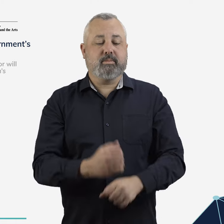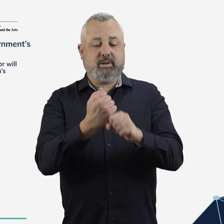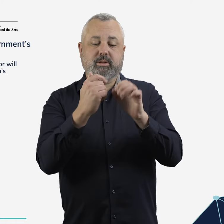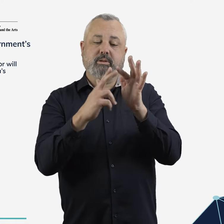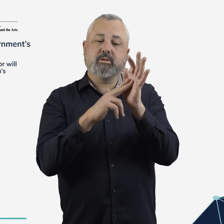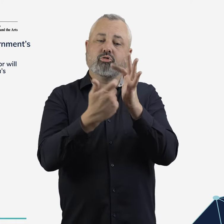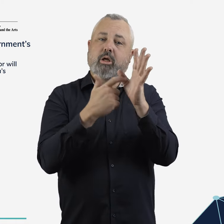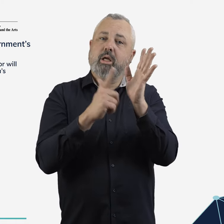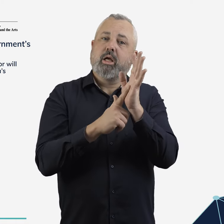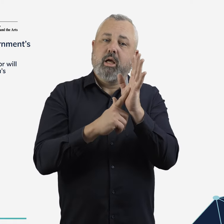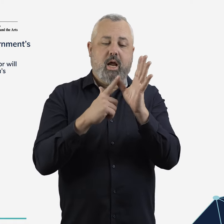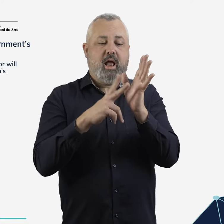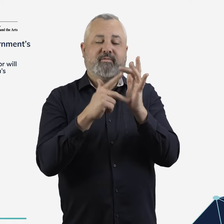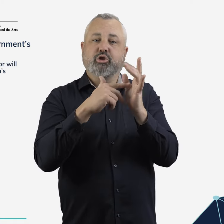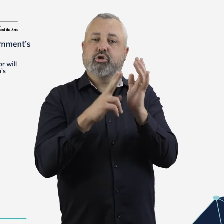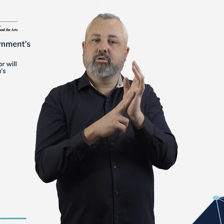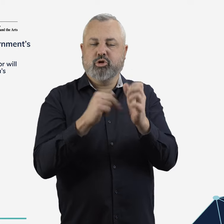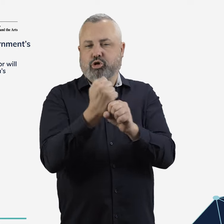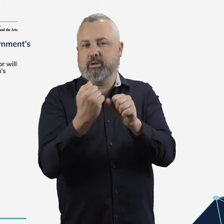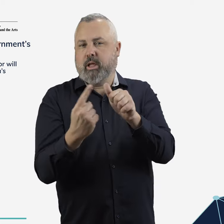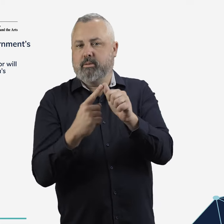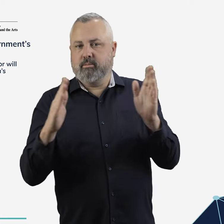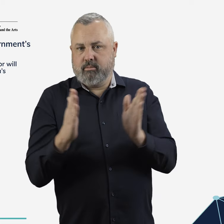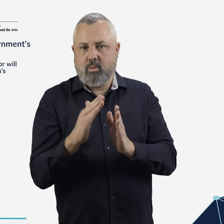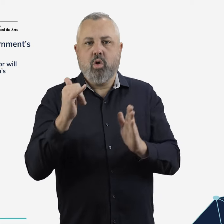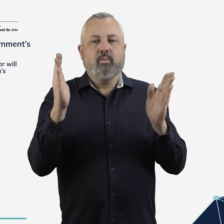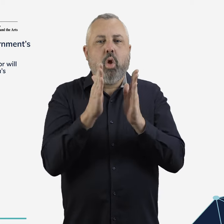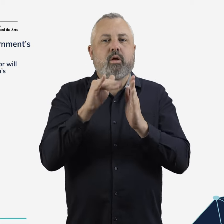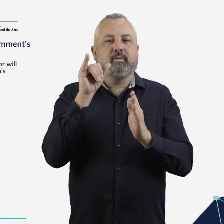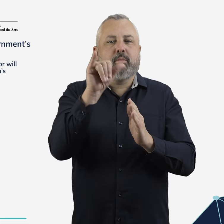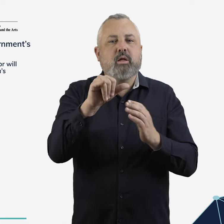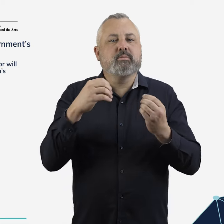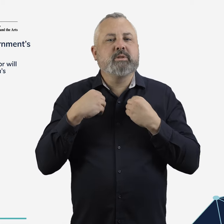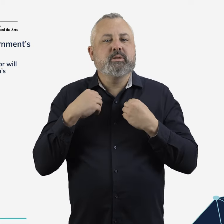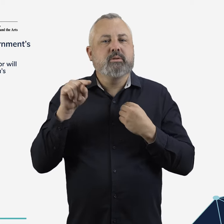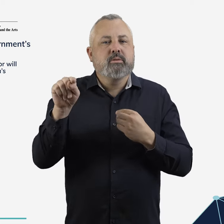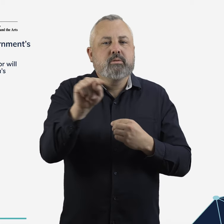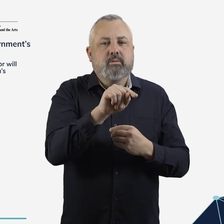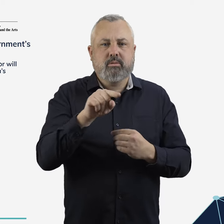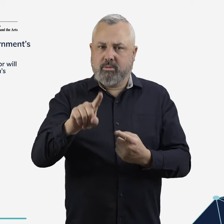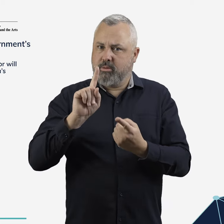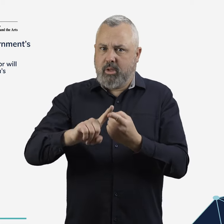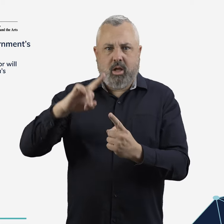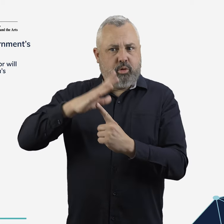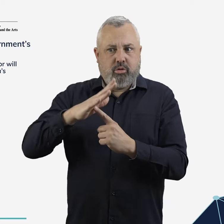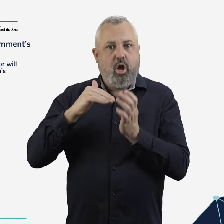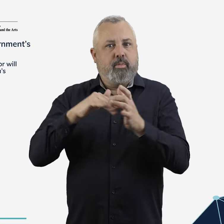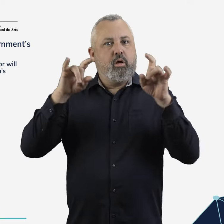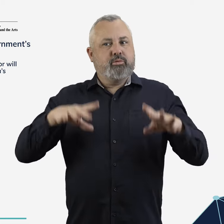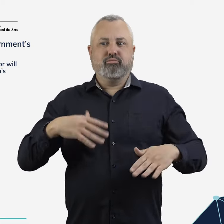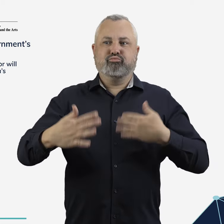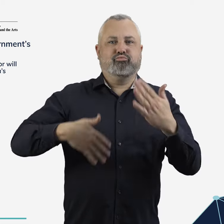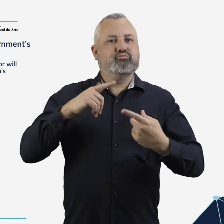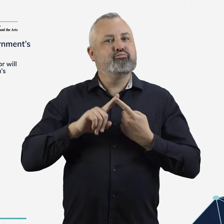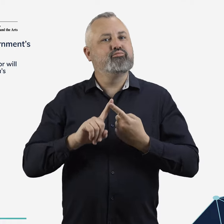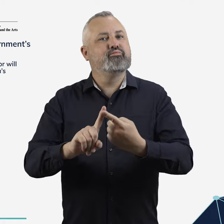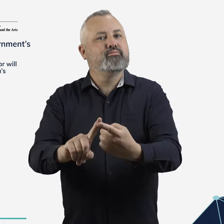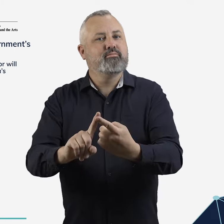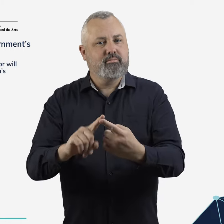The General Aviation sector will remain critical to Australia’s aviation ecosystem